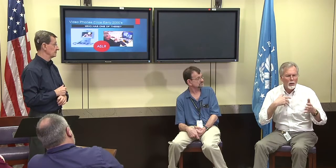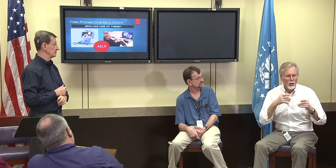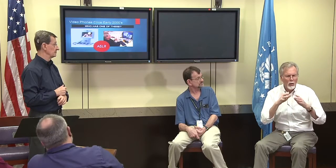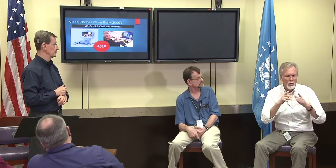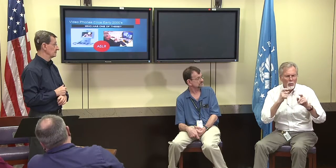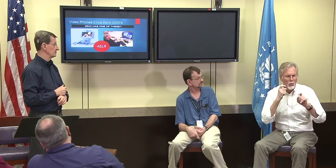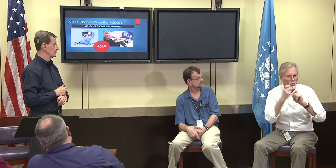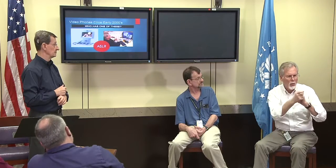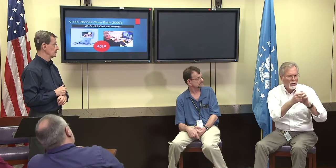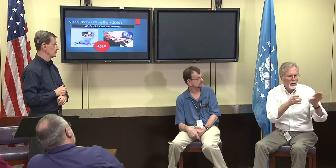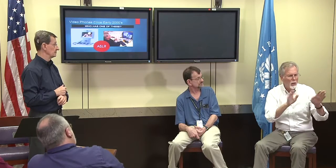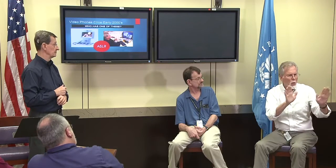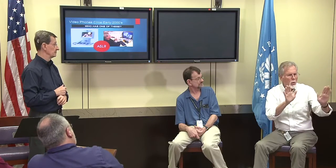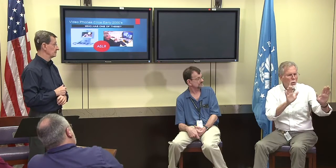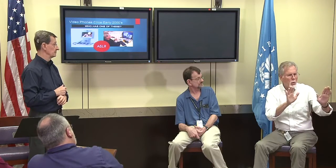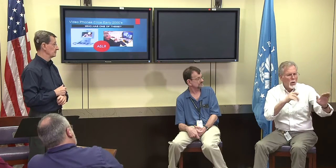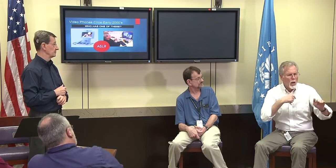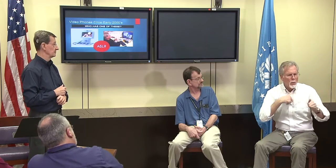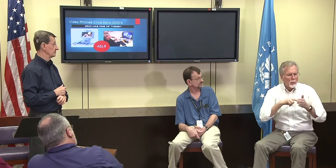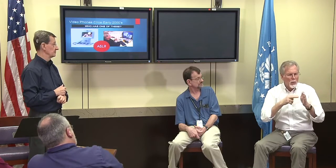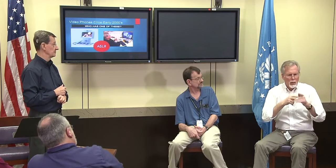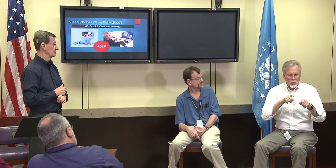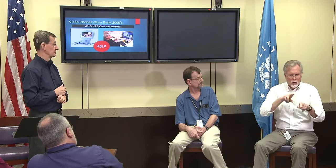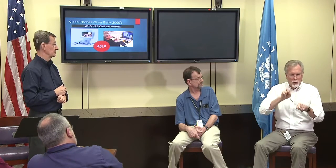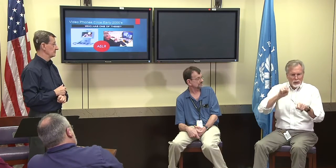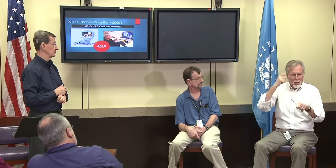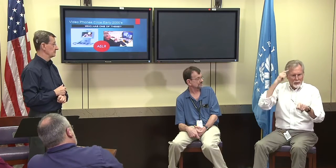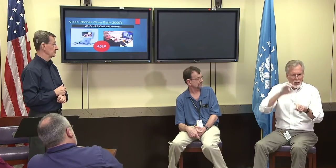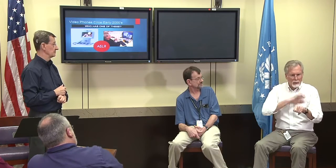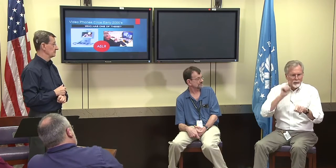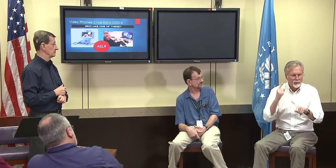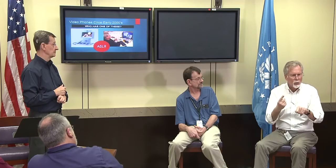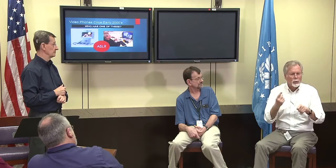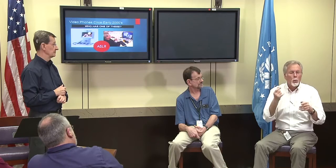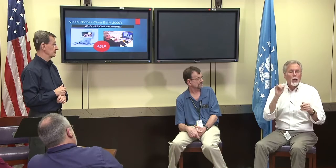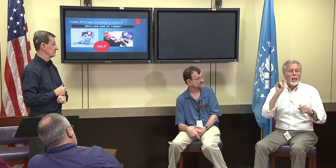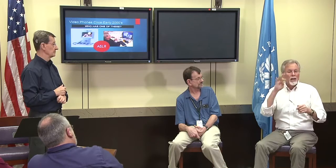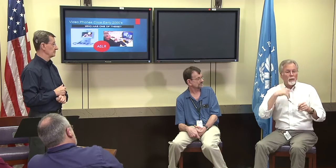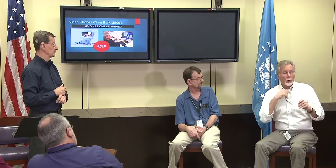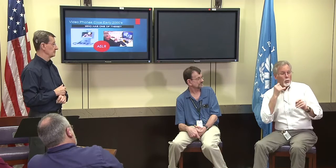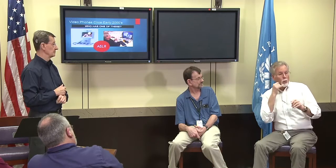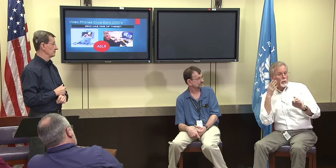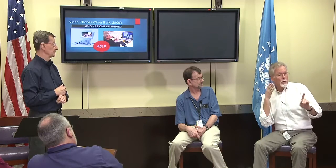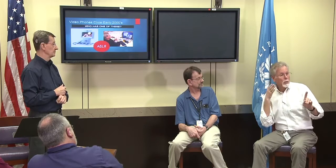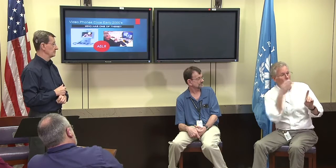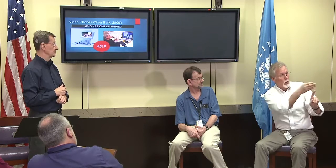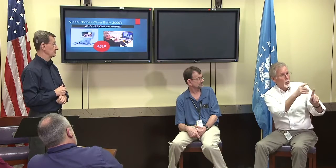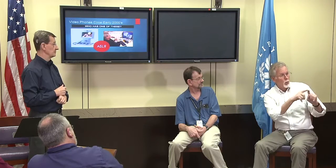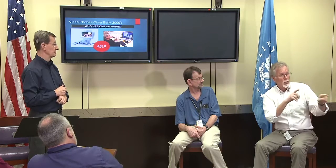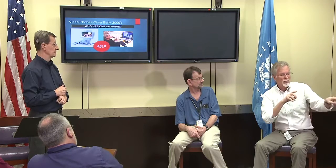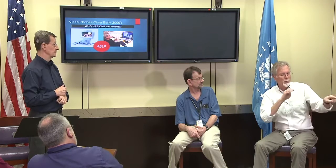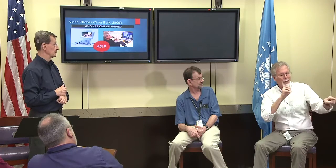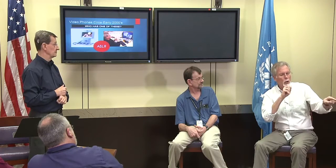rather than the Capital police. So we're working on that now, try and figure out how to get